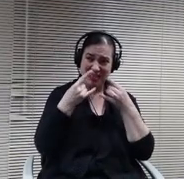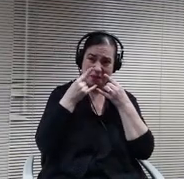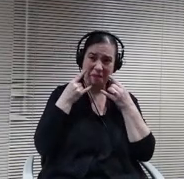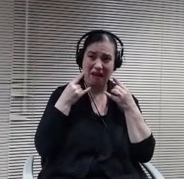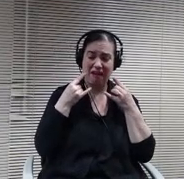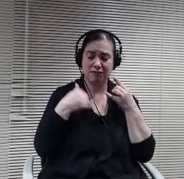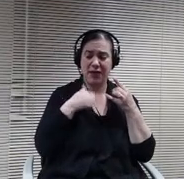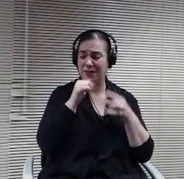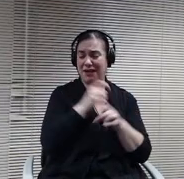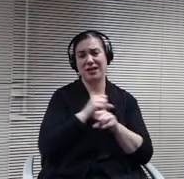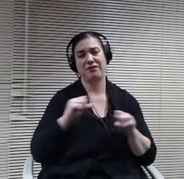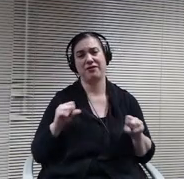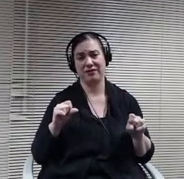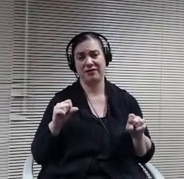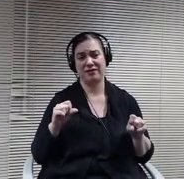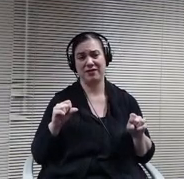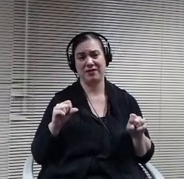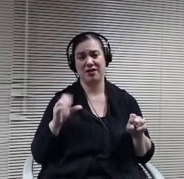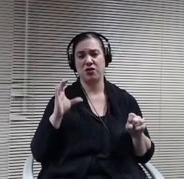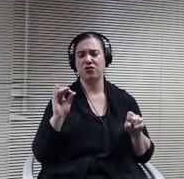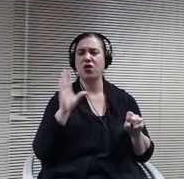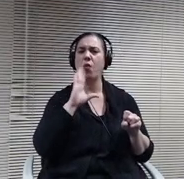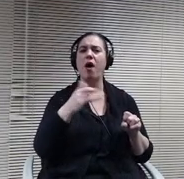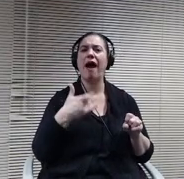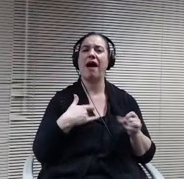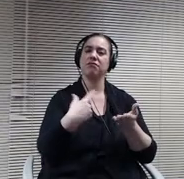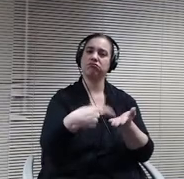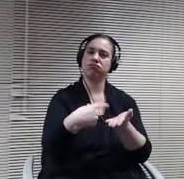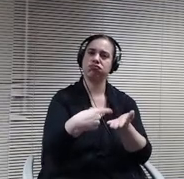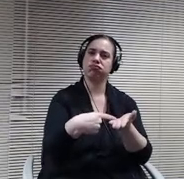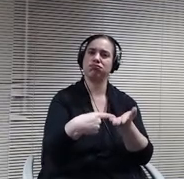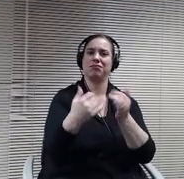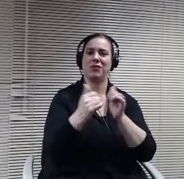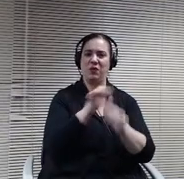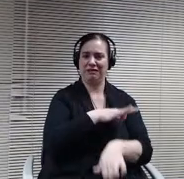be a lot of dialogue among staff as to whether we should all wear